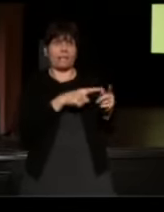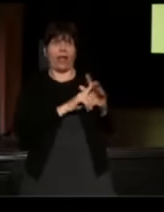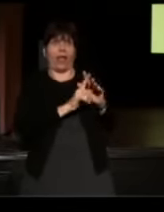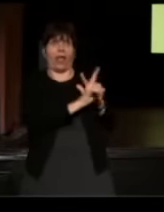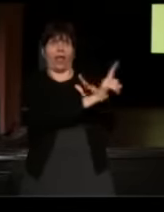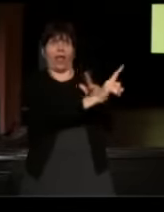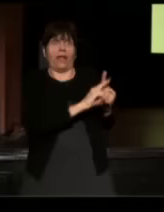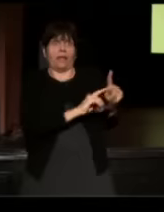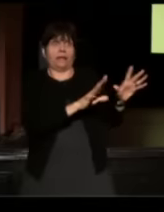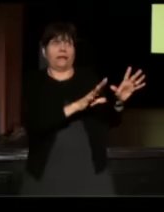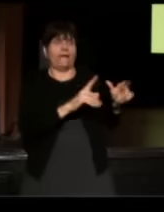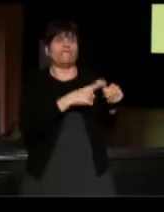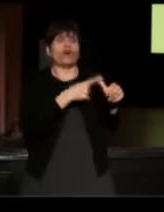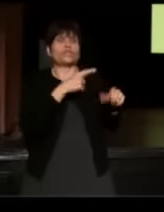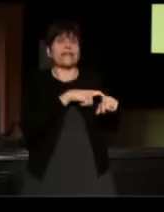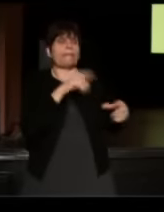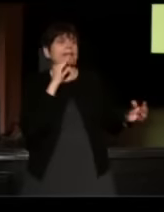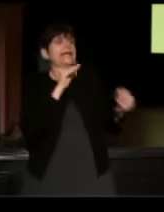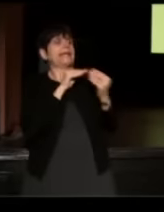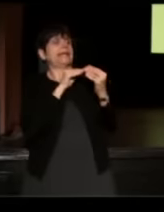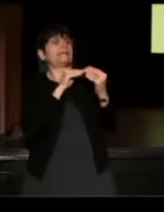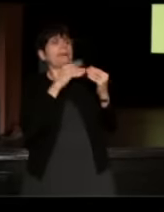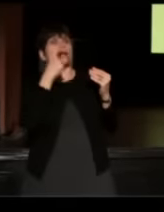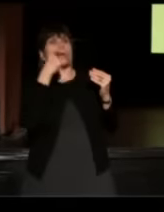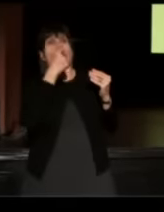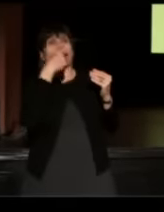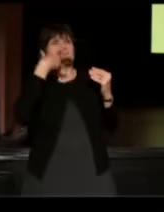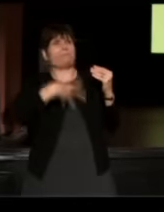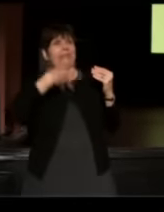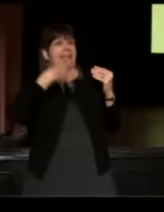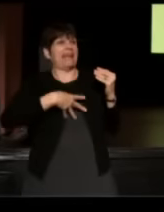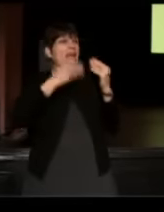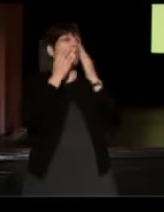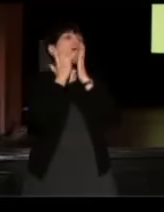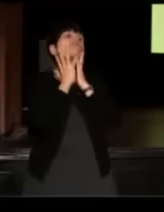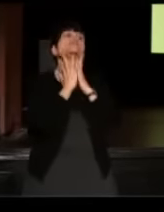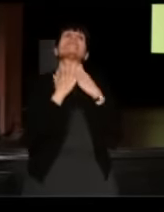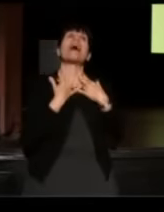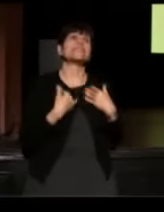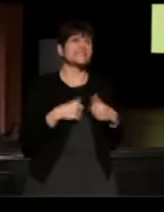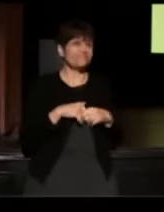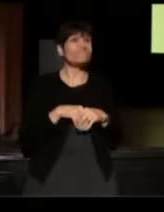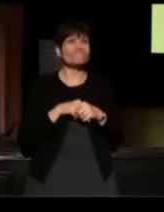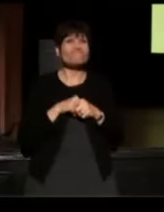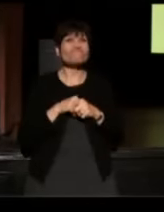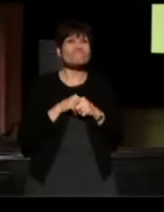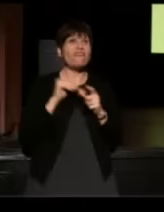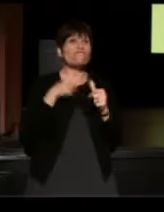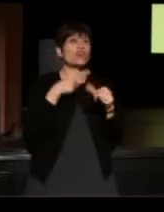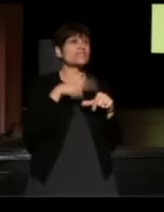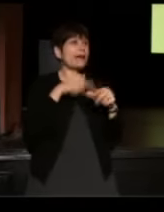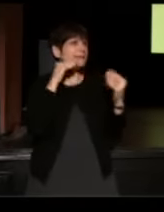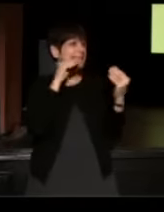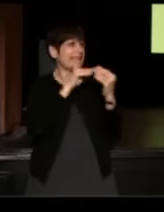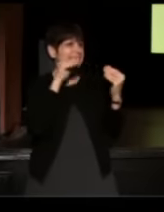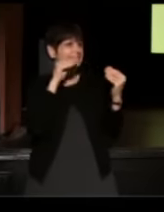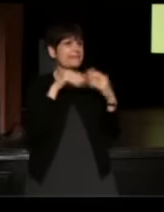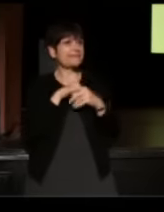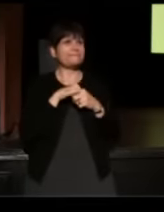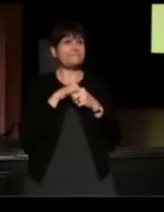The first time he kissed me he had a nosebleed all over his face. He was so nervous. It was terrible. It was-- I don't know.